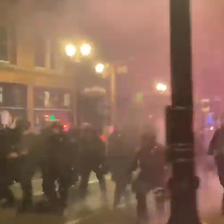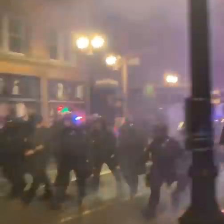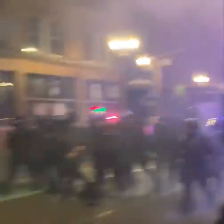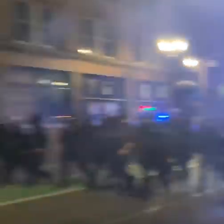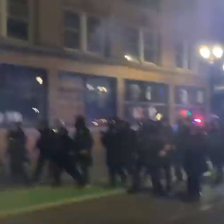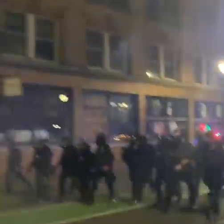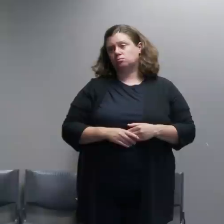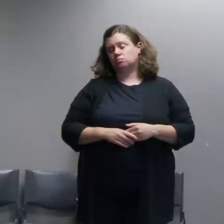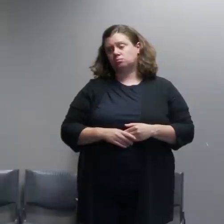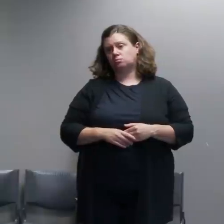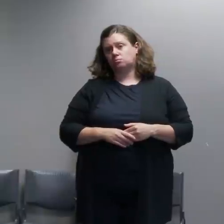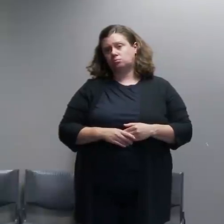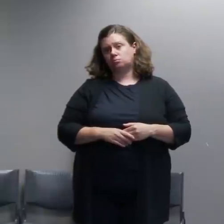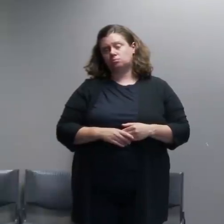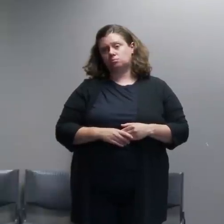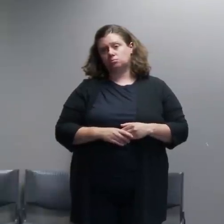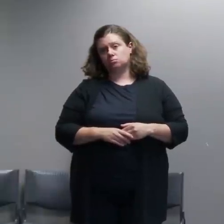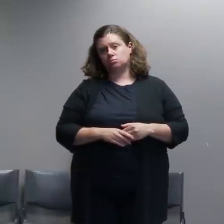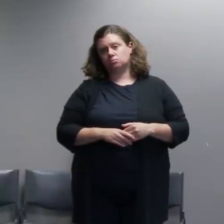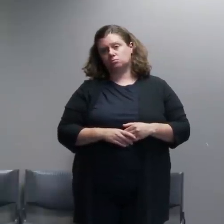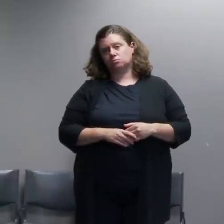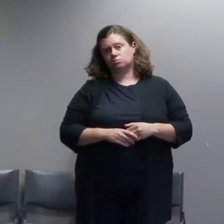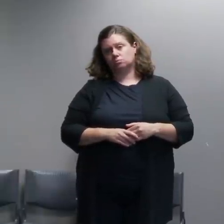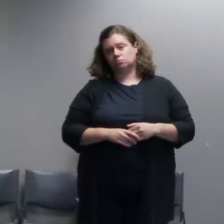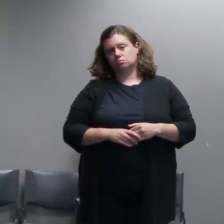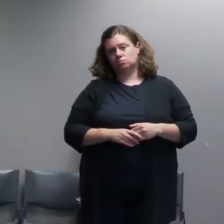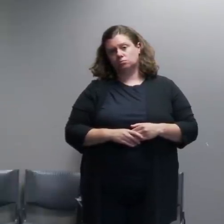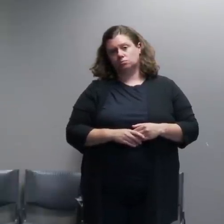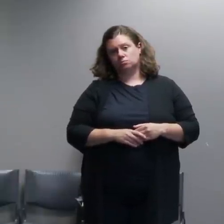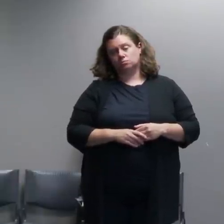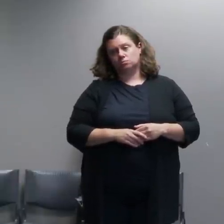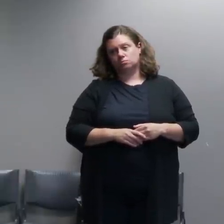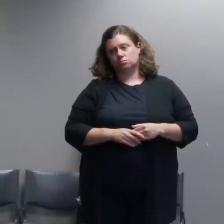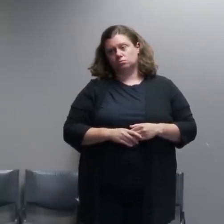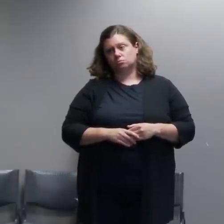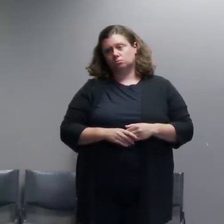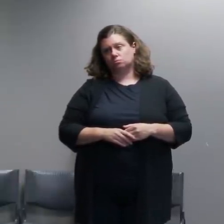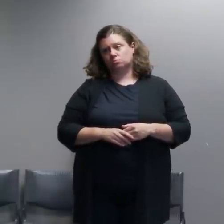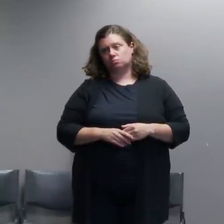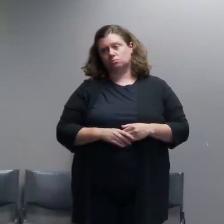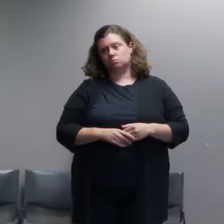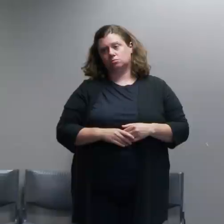And then talk a little bit about doxing. At one point during this event when the